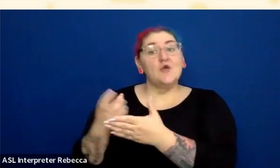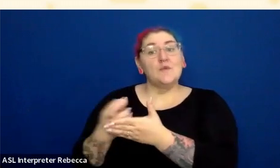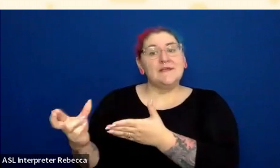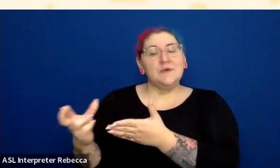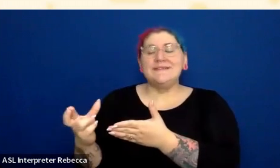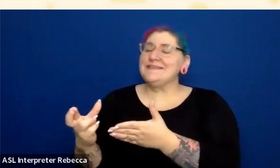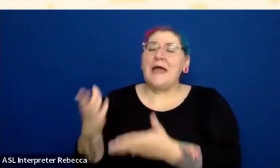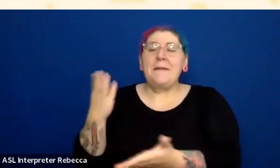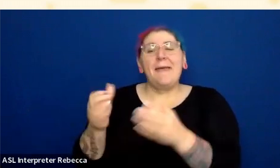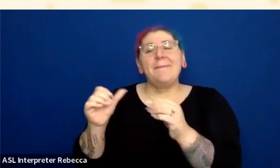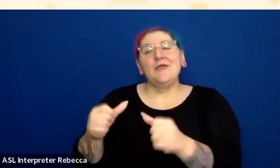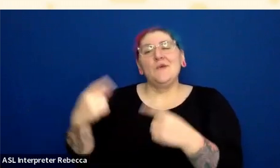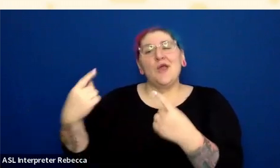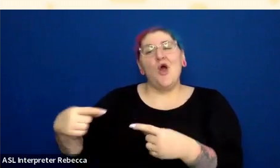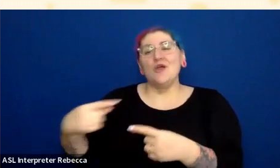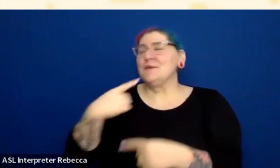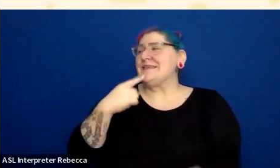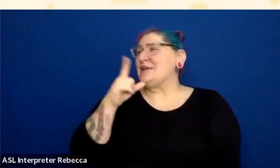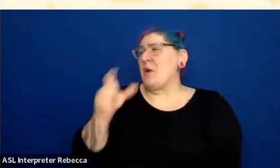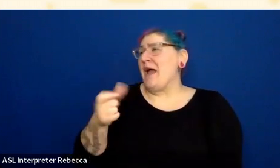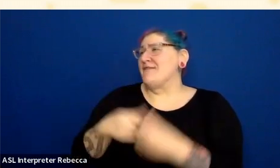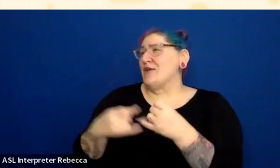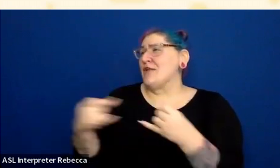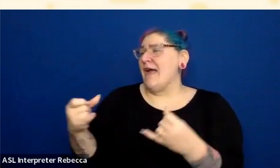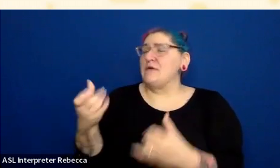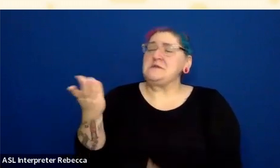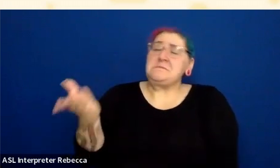And I'm talking about a sidebar that we have in an article that I just clicked on.